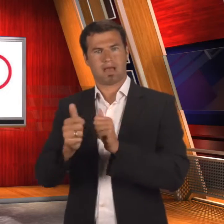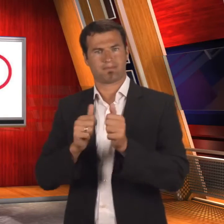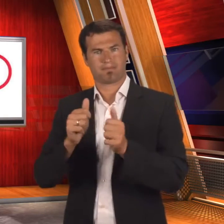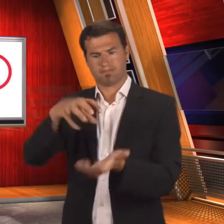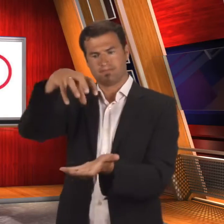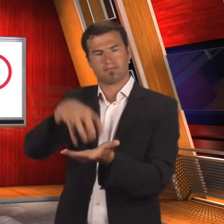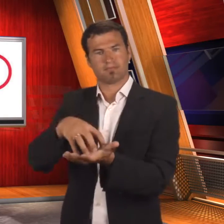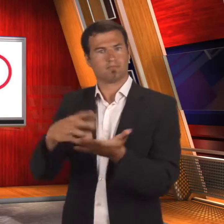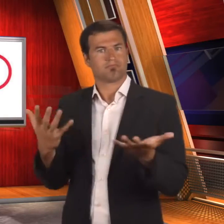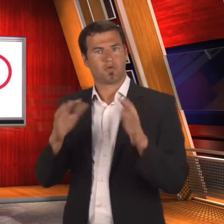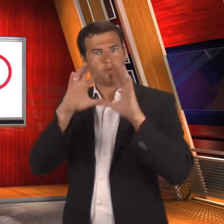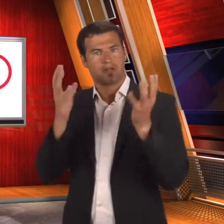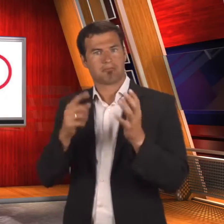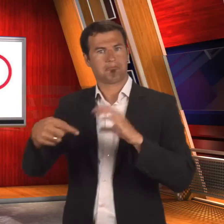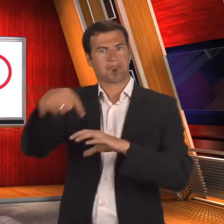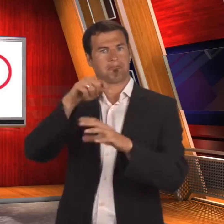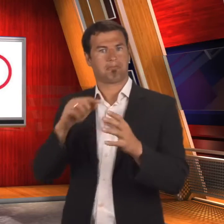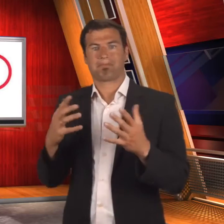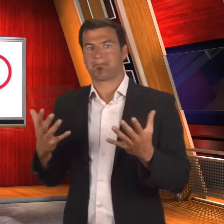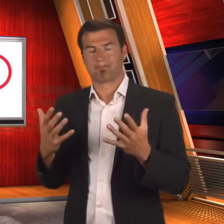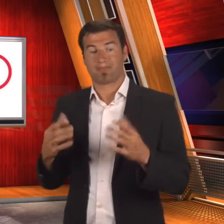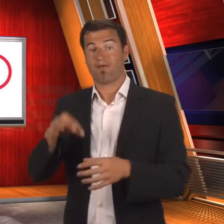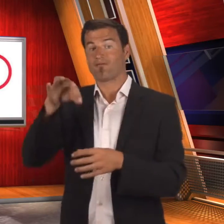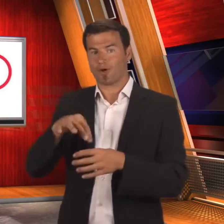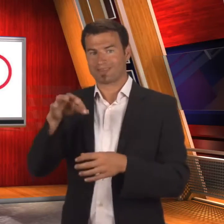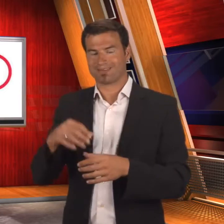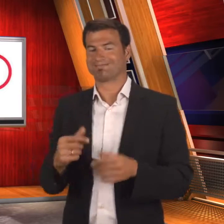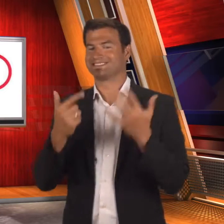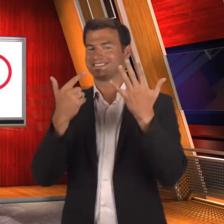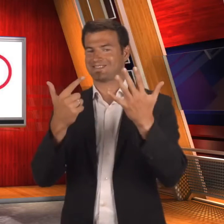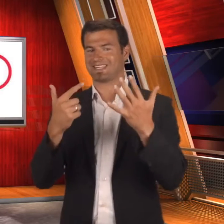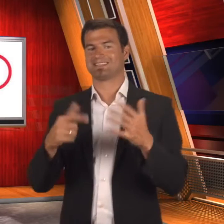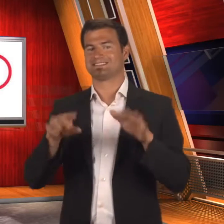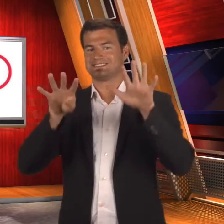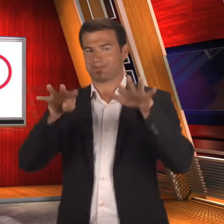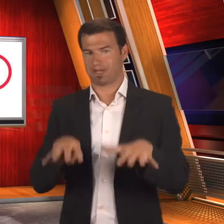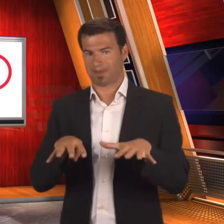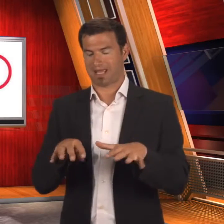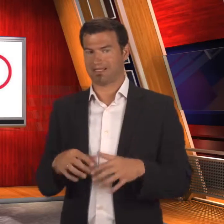city of the 2020 Summer Olympic Games on September 7.